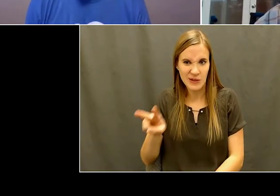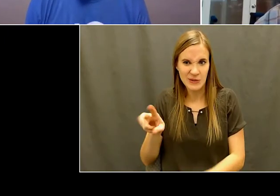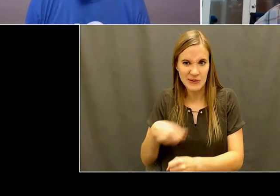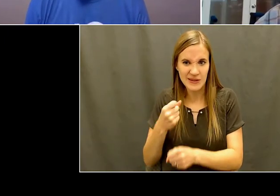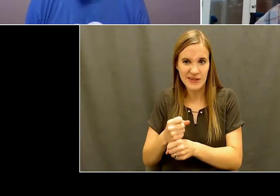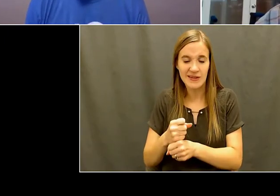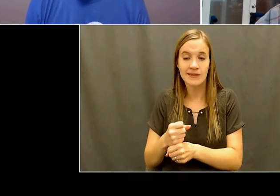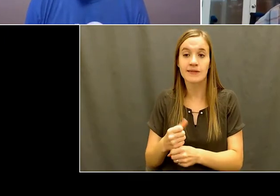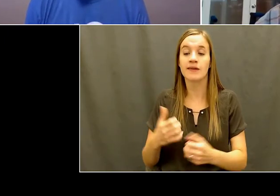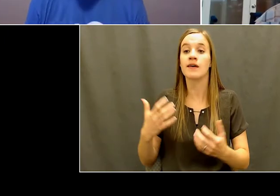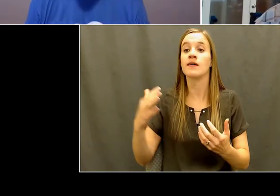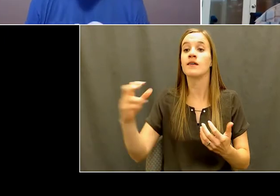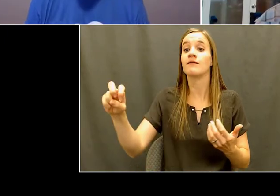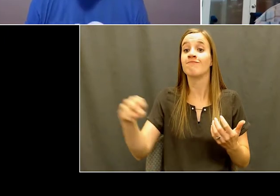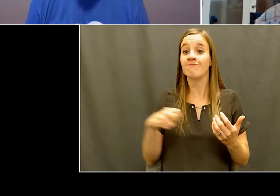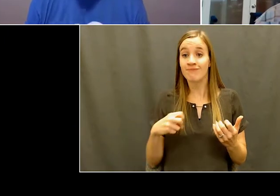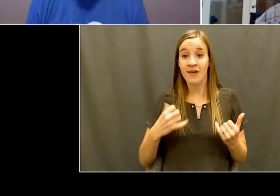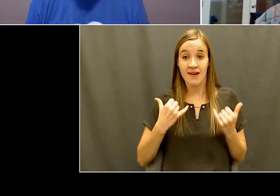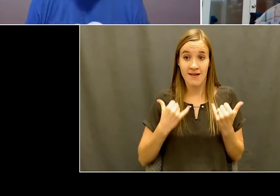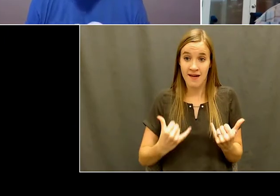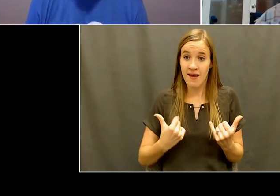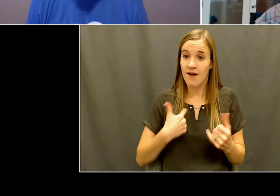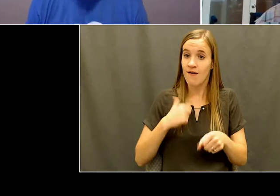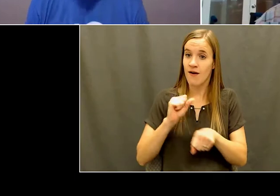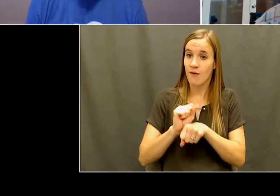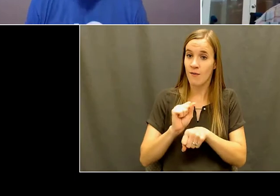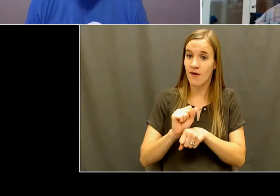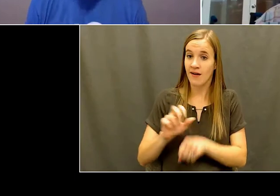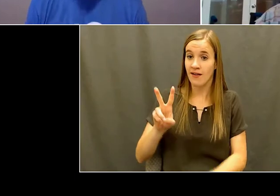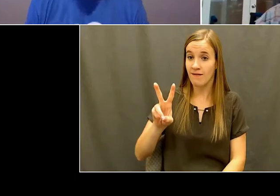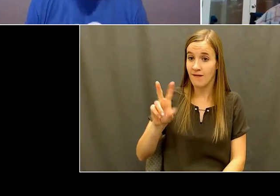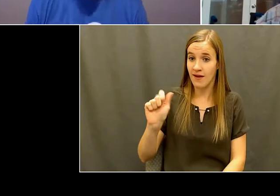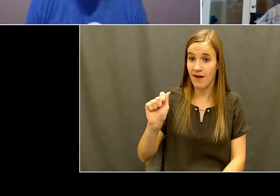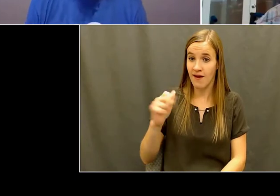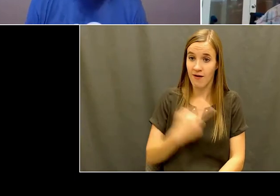Boise VA working with veterans with disabilities. So so